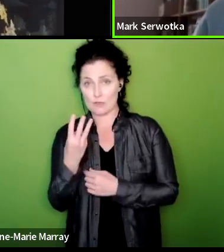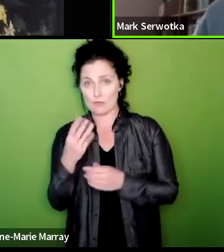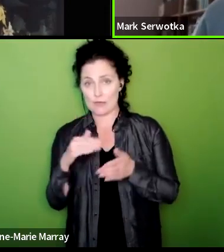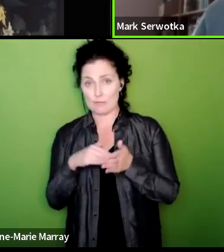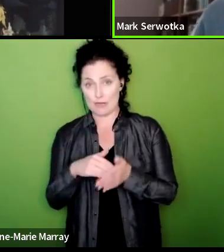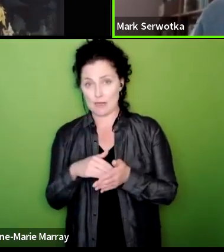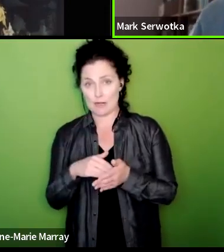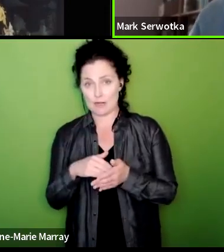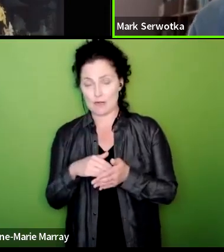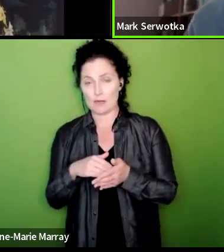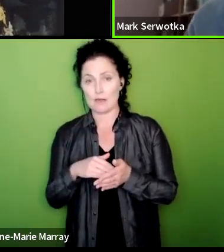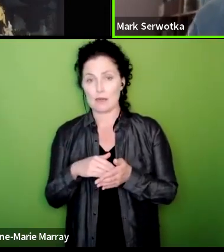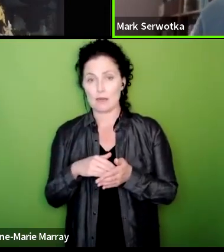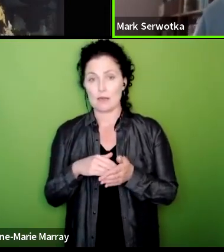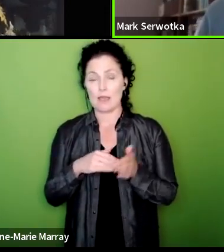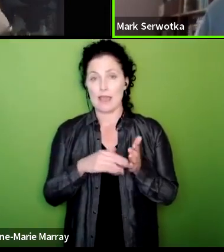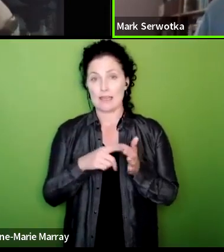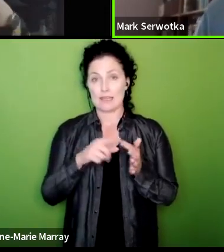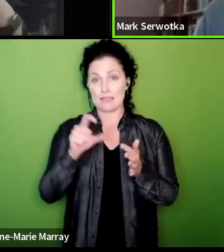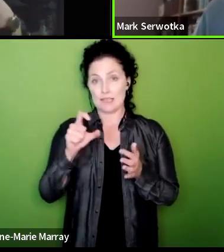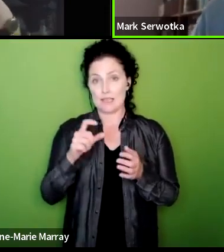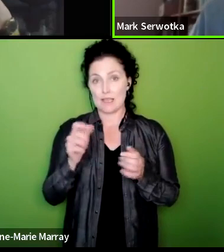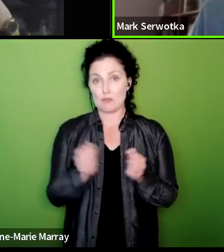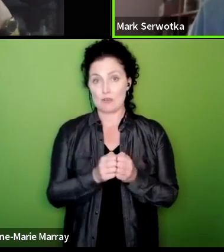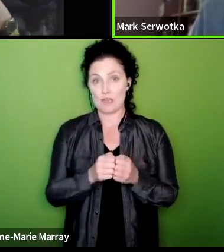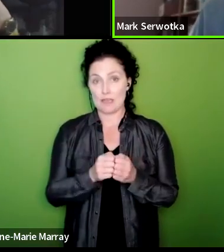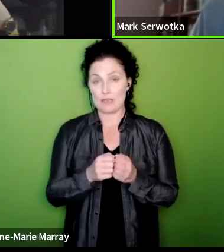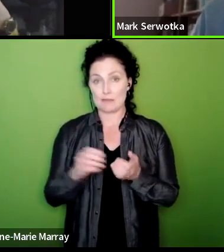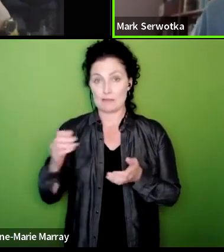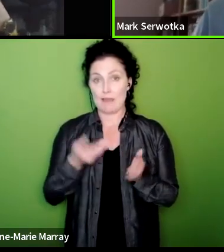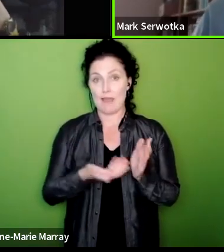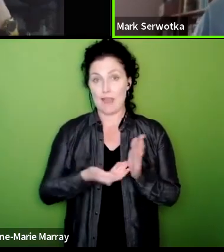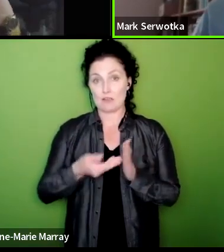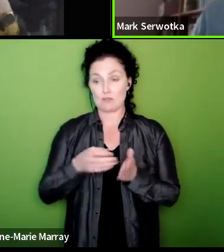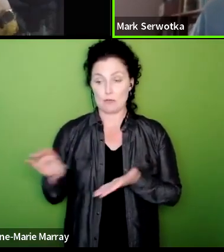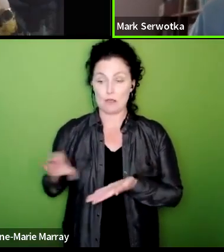has agreed to put a further million pounds into that so we've got money every money we get in